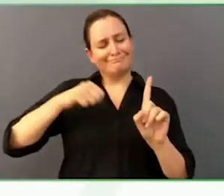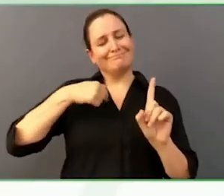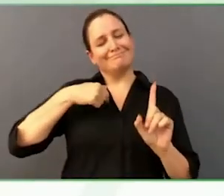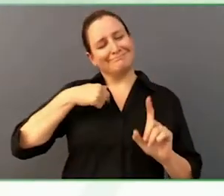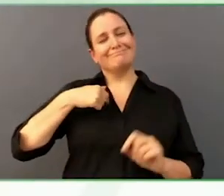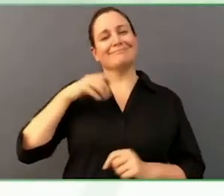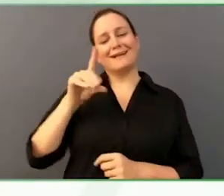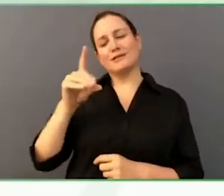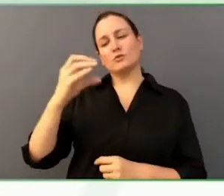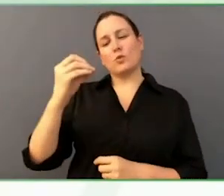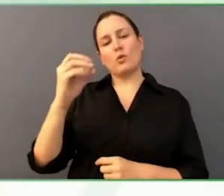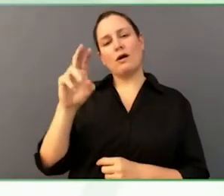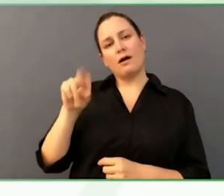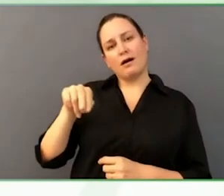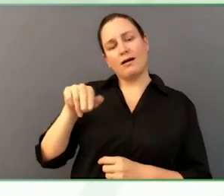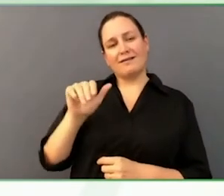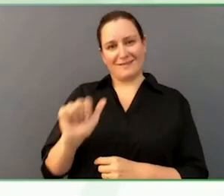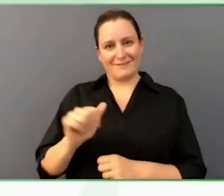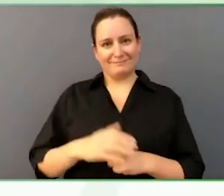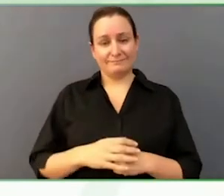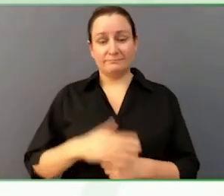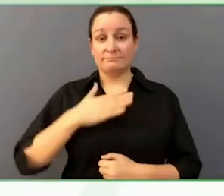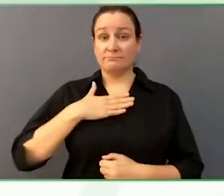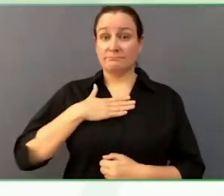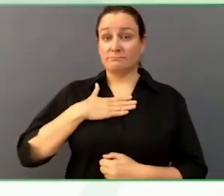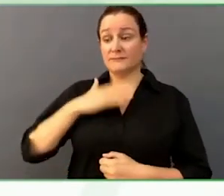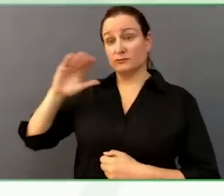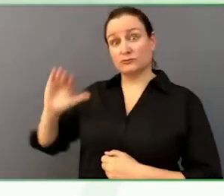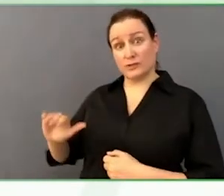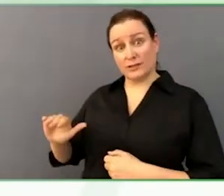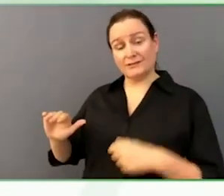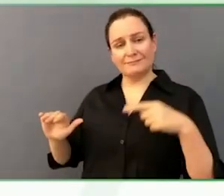of a young man, Nicholas Wright, who is 34 years old.